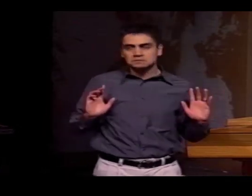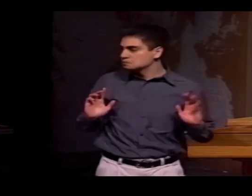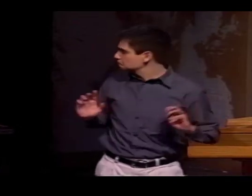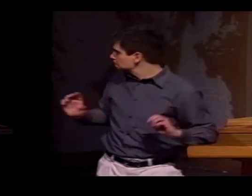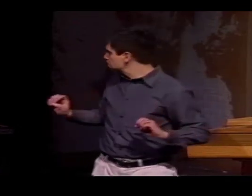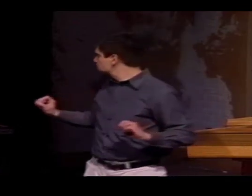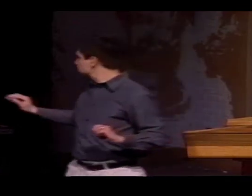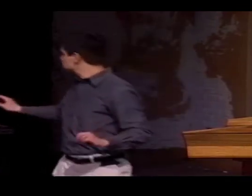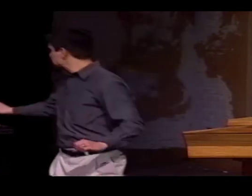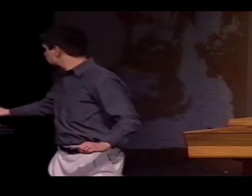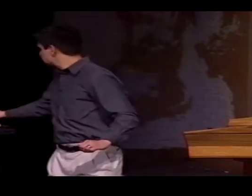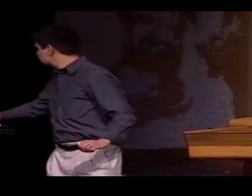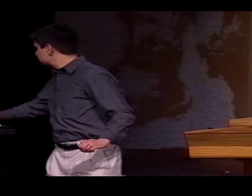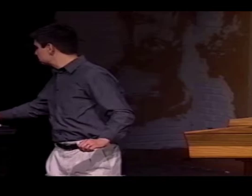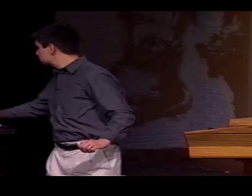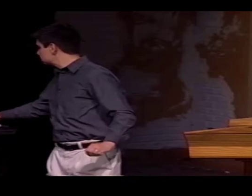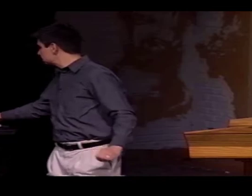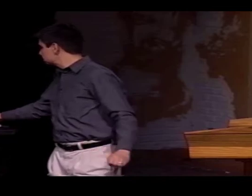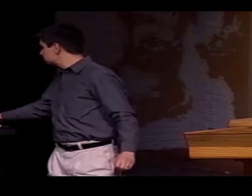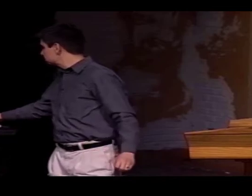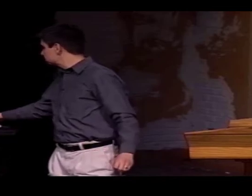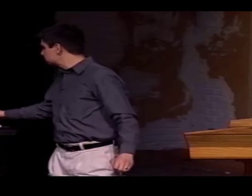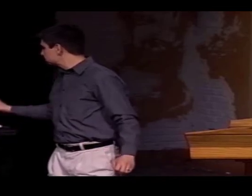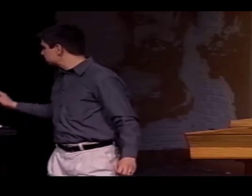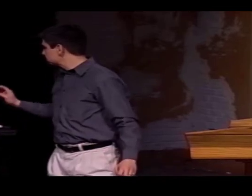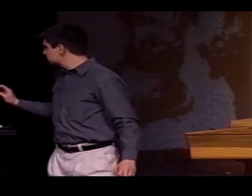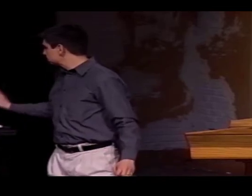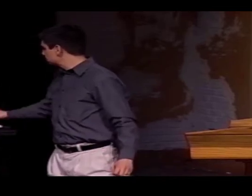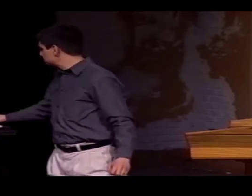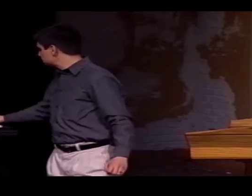AND LSM USERS HAVE THAT ONE WAY OF DOING THAT.